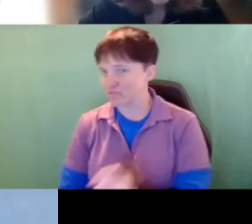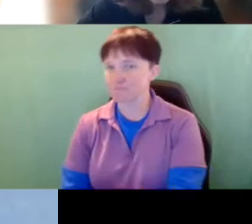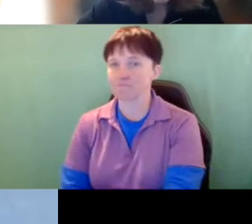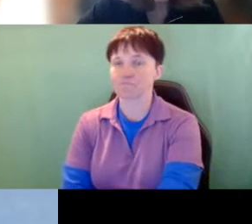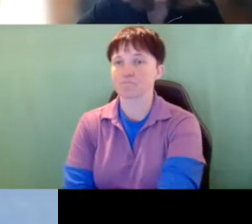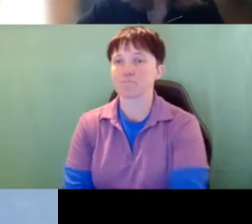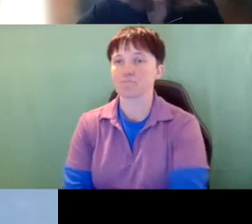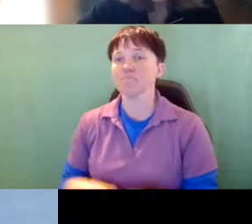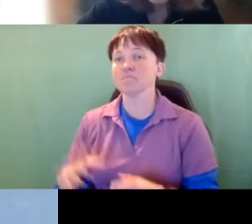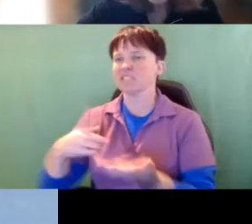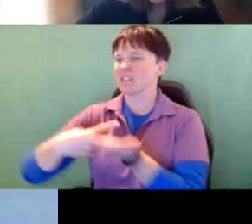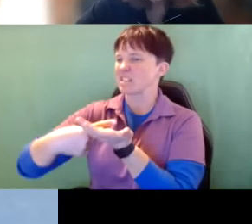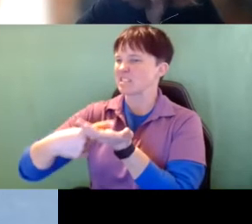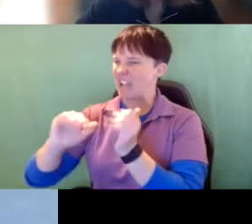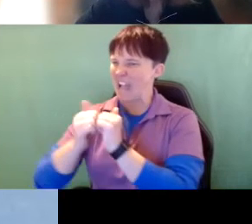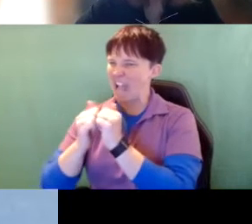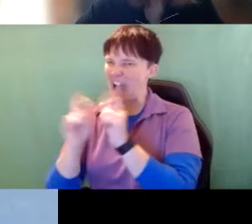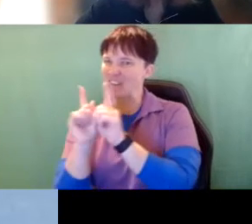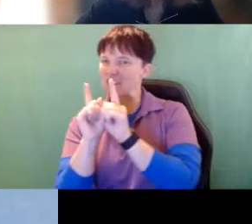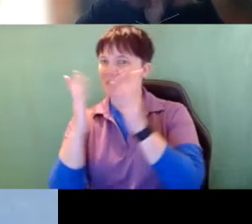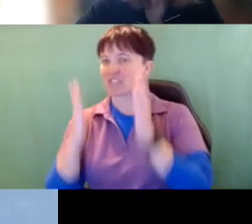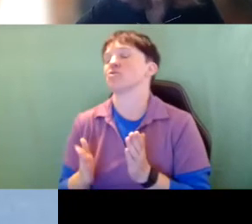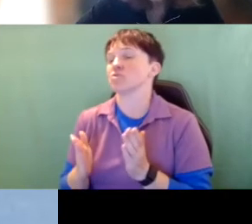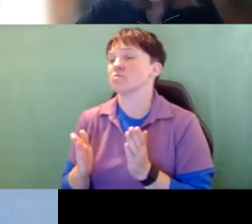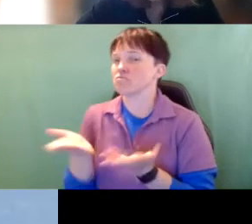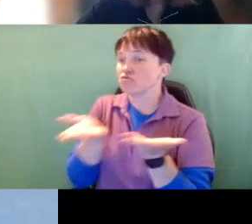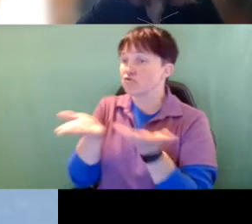Let's talk about how intervener services can be determined